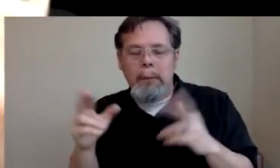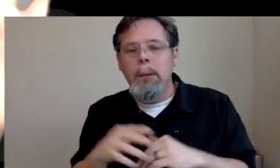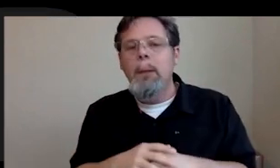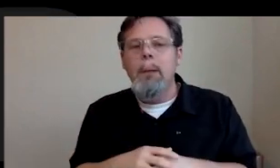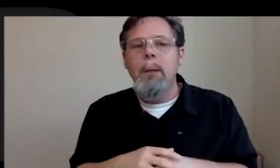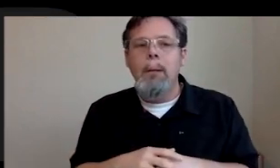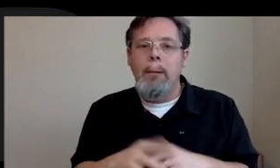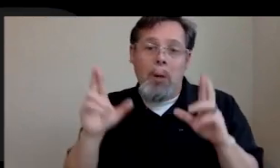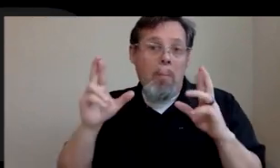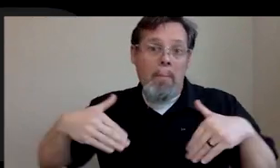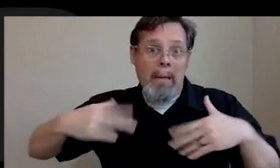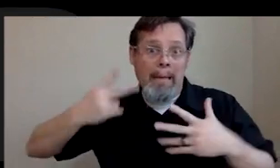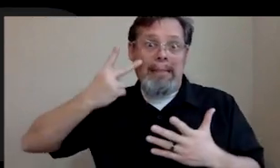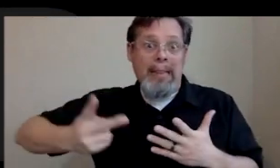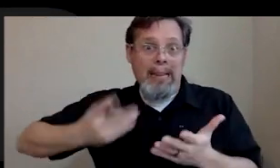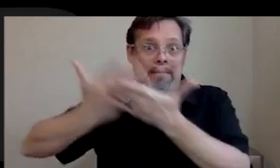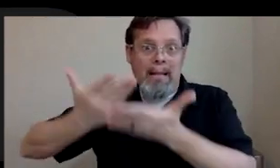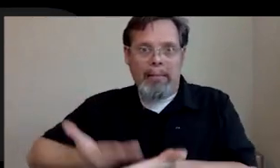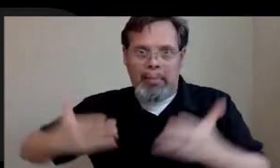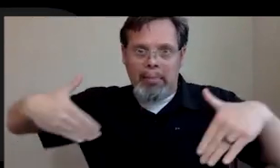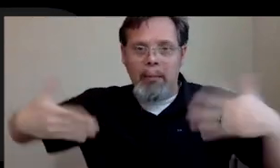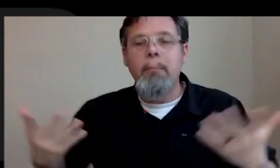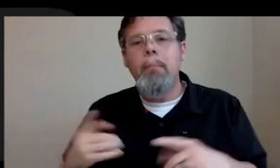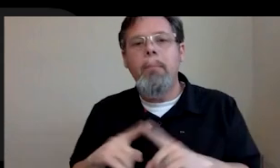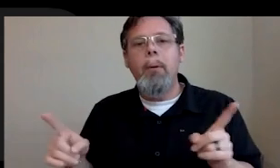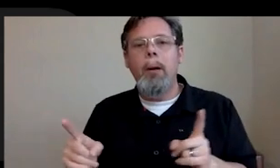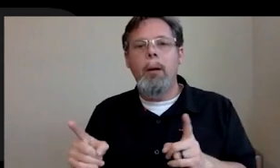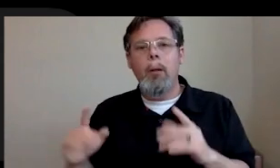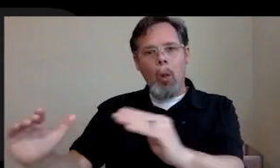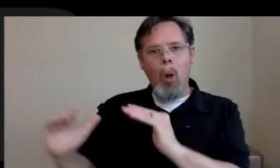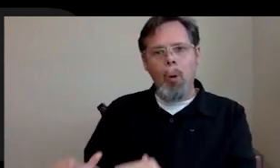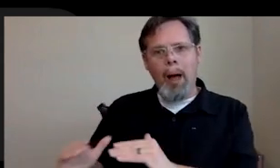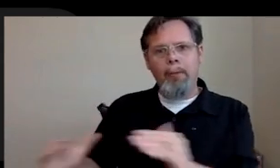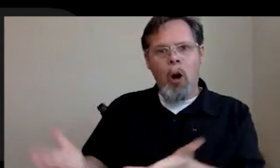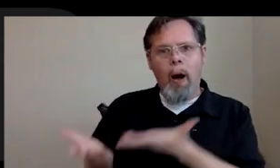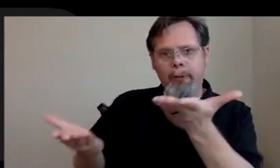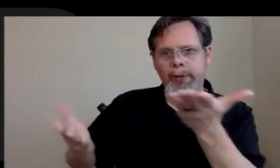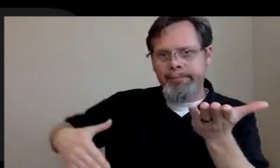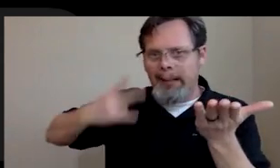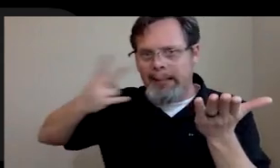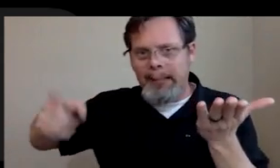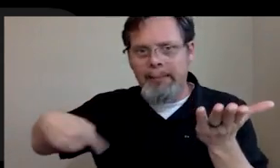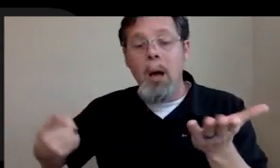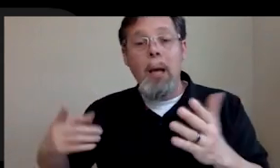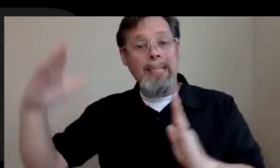a hope. I haven't seen, I haven't seen the low level offers in a while, but top level like around